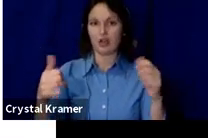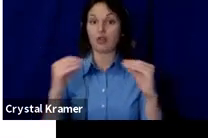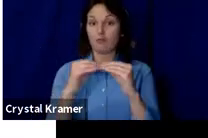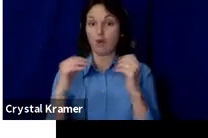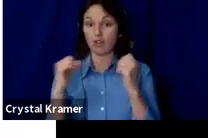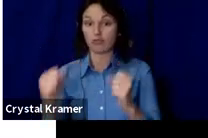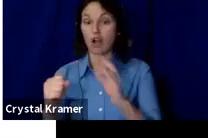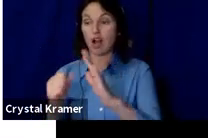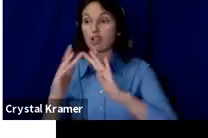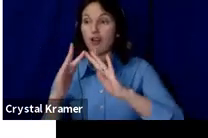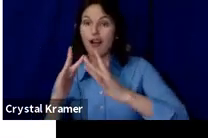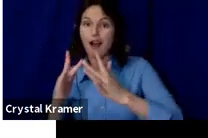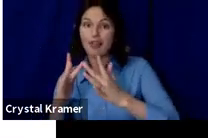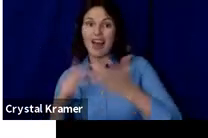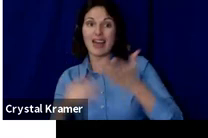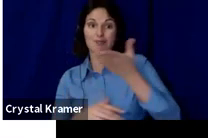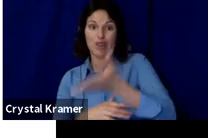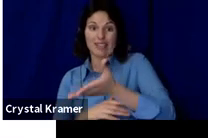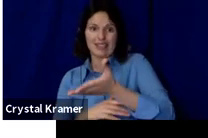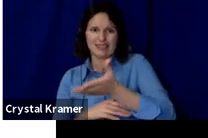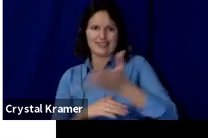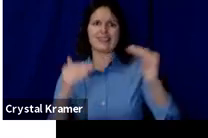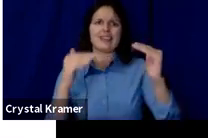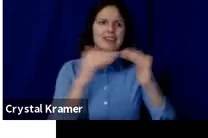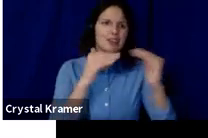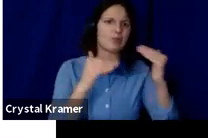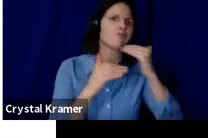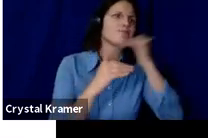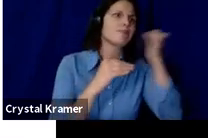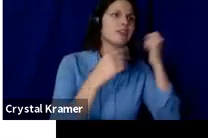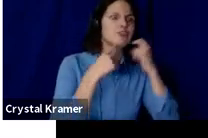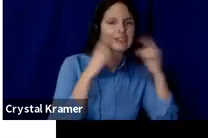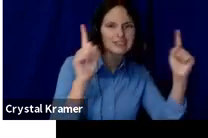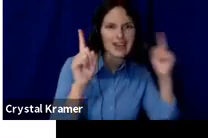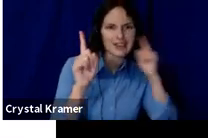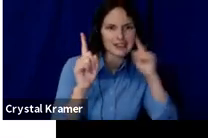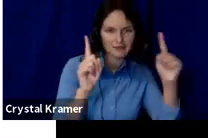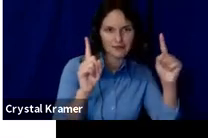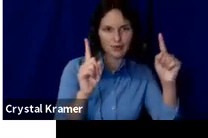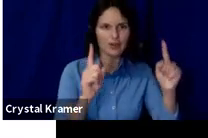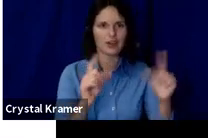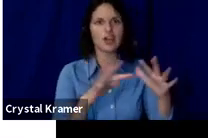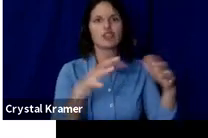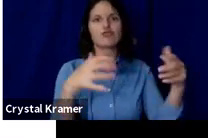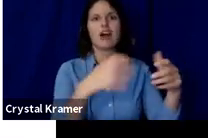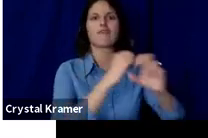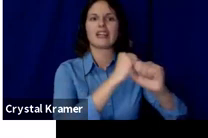you can be in crowdfunding. That is true regardless of whether or not they're connected to you as a person or as